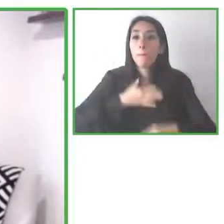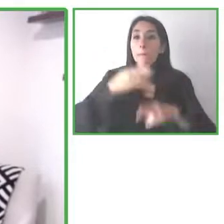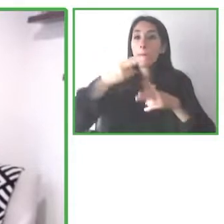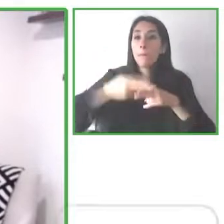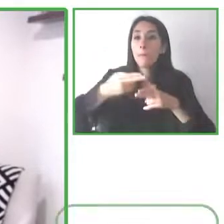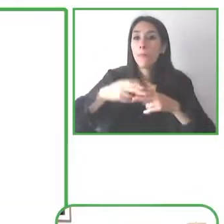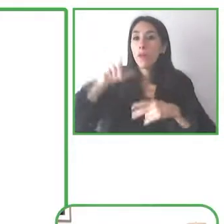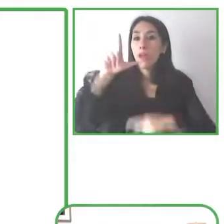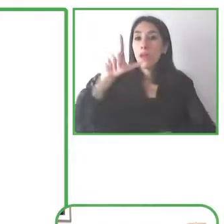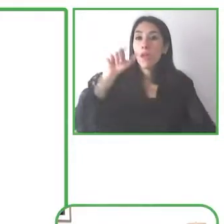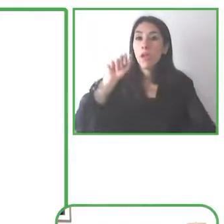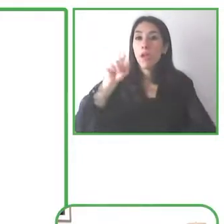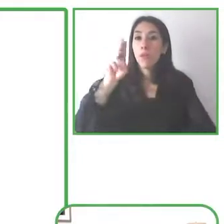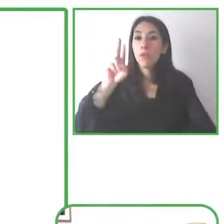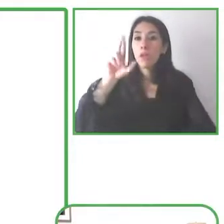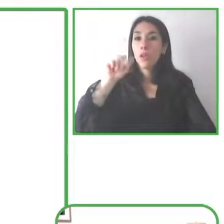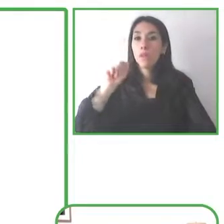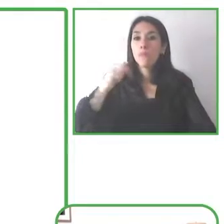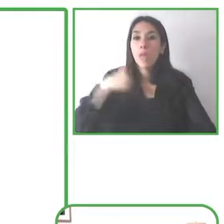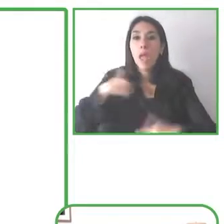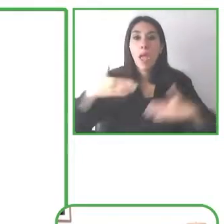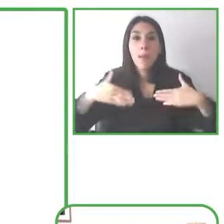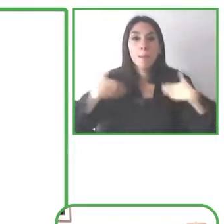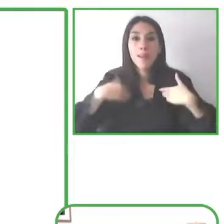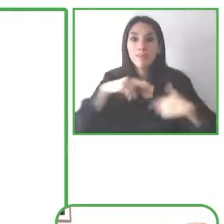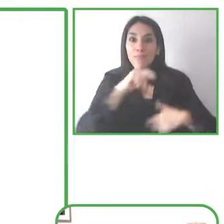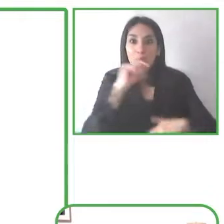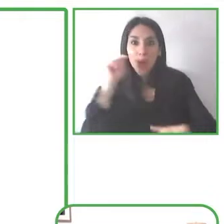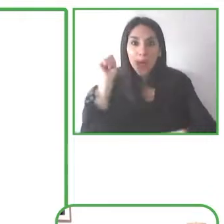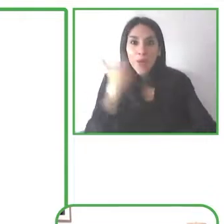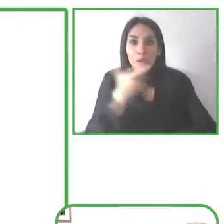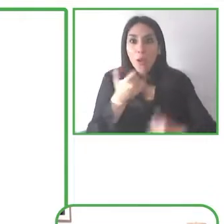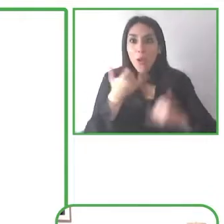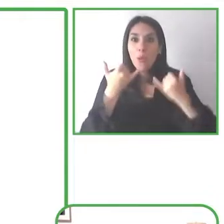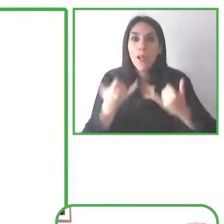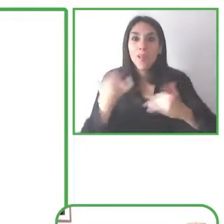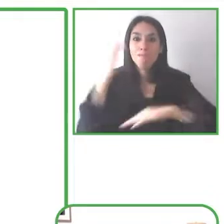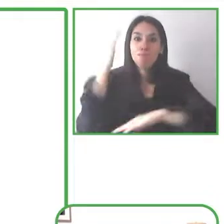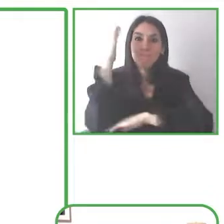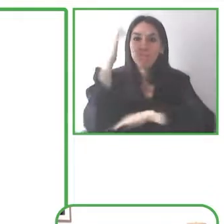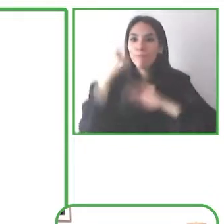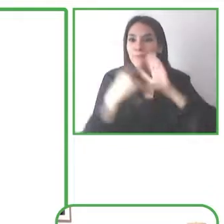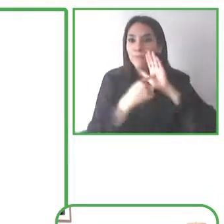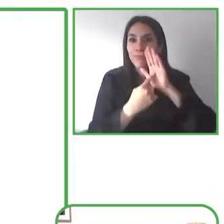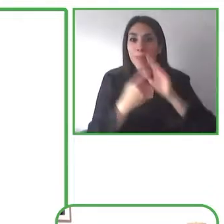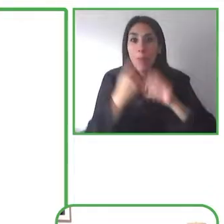So first I will explain a little bit about who I am, so I’ve been with Google now for